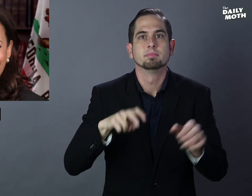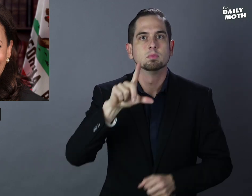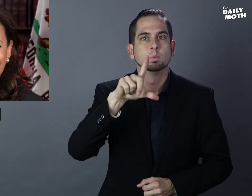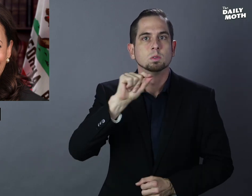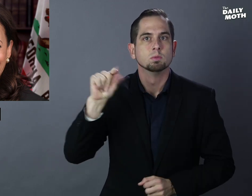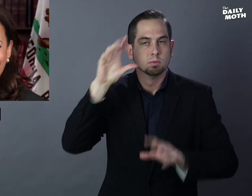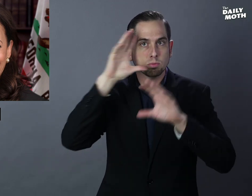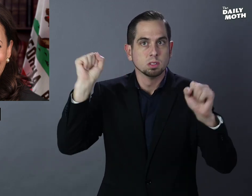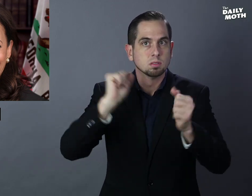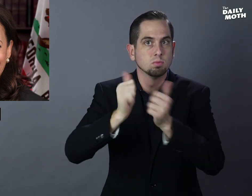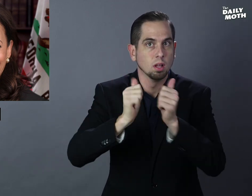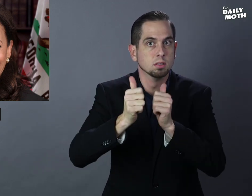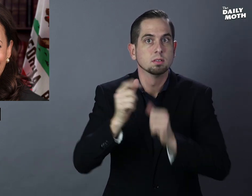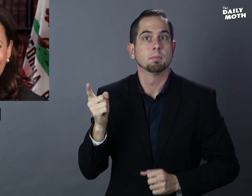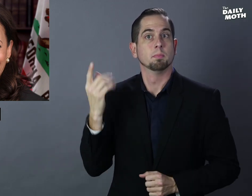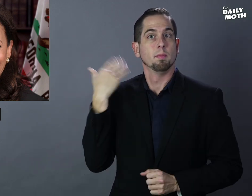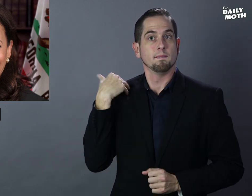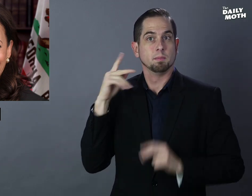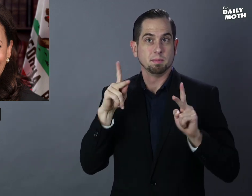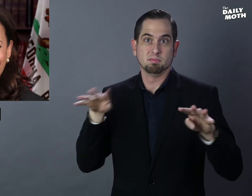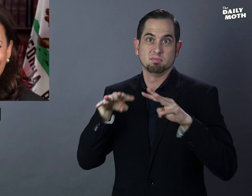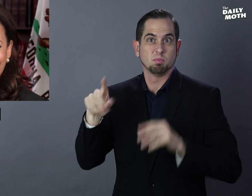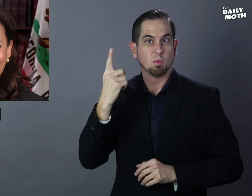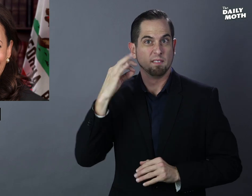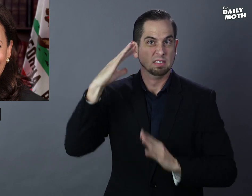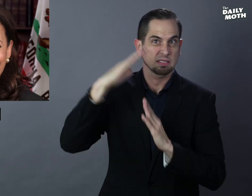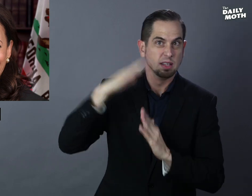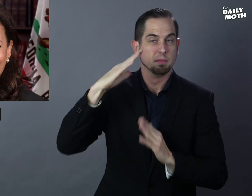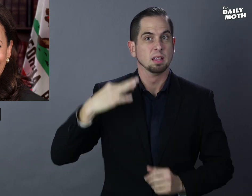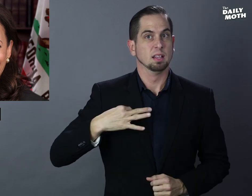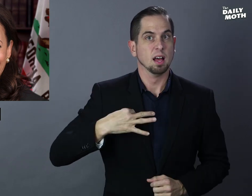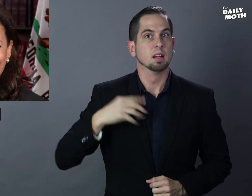the 2020 presidential race. She was considered one of the top candidates